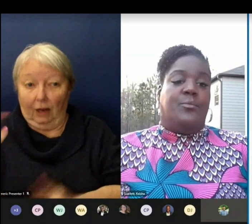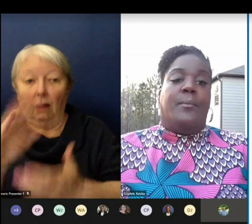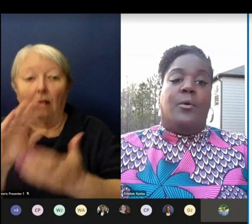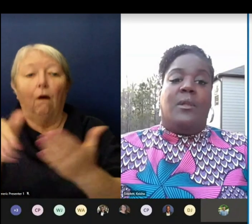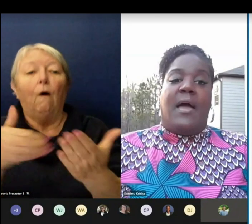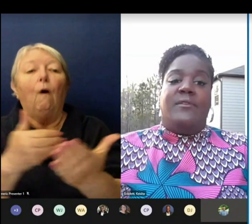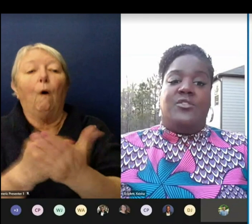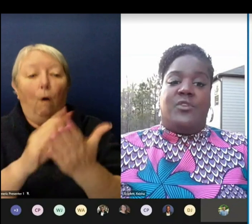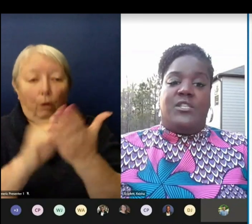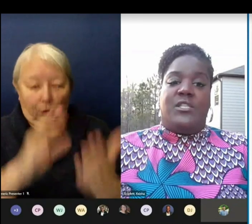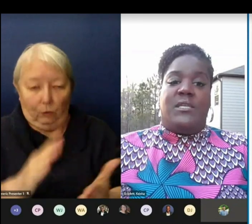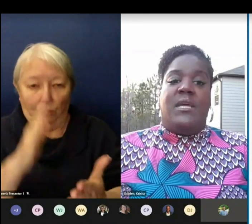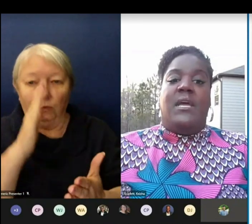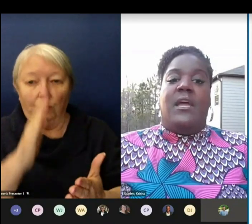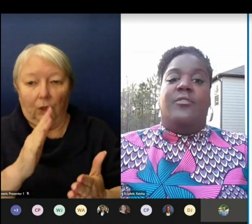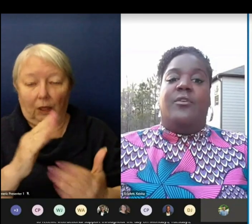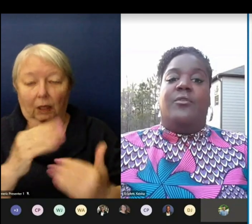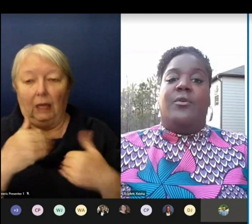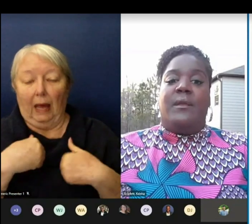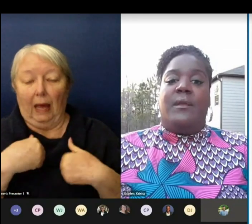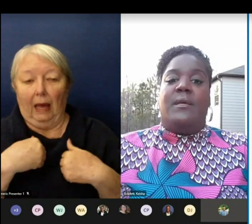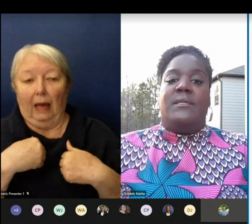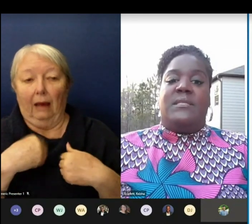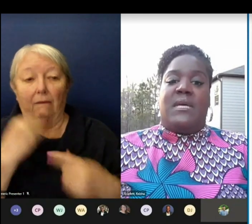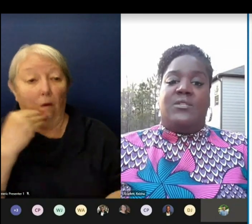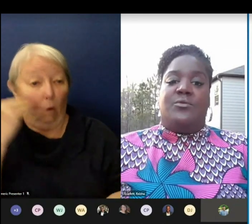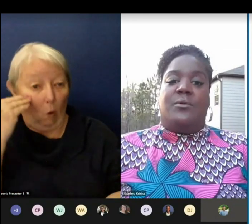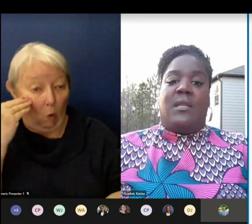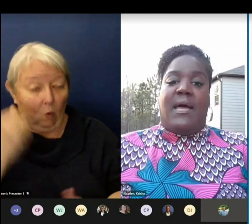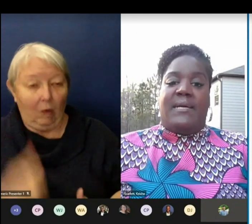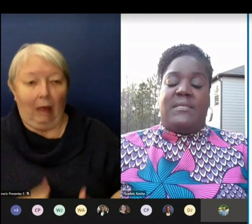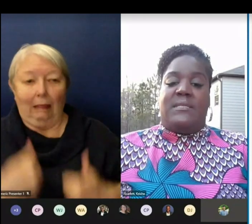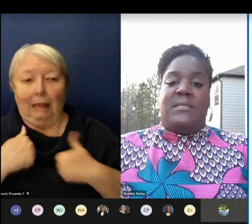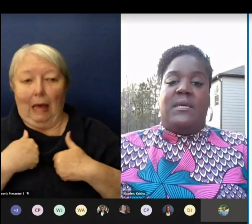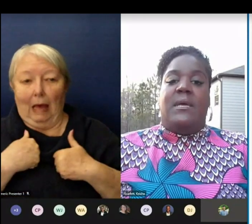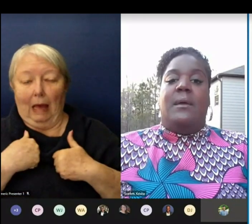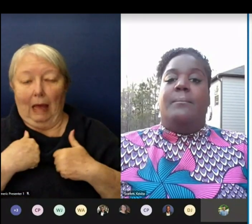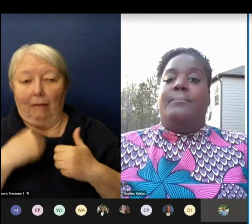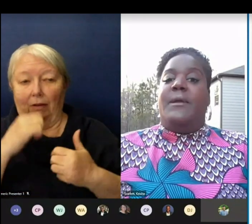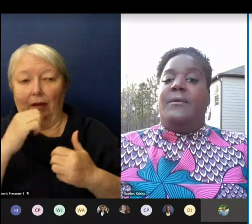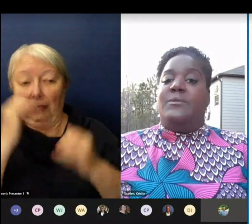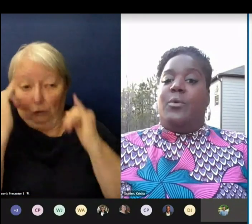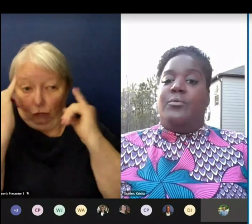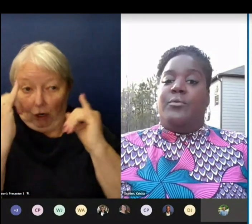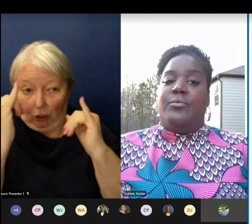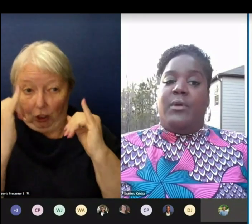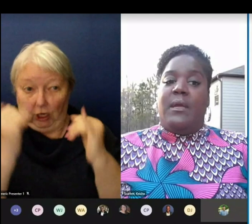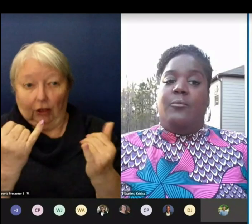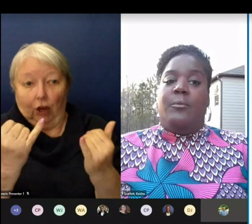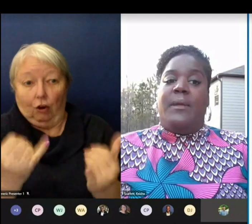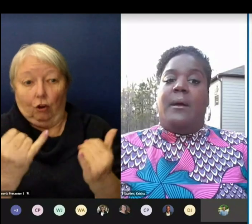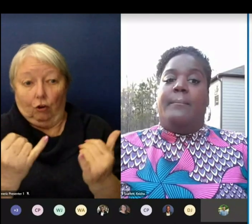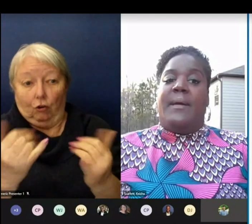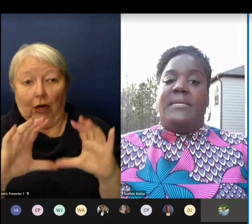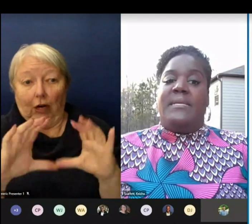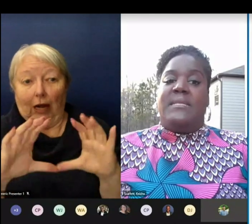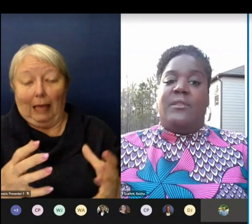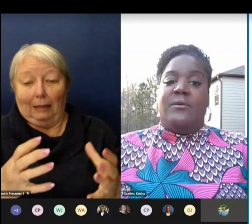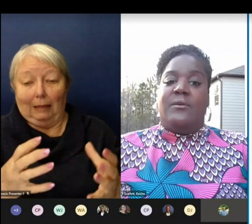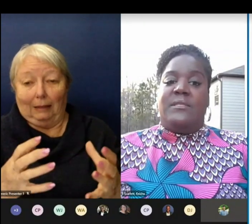live instruction in their current schedule classes. Periods 1-3 will be on Mondays and Thursdays.